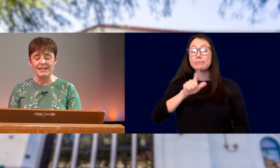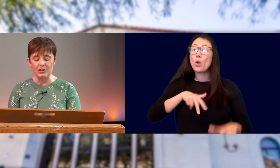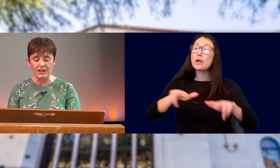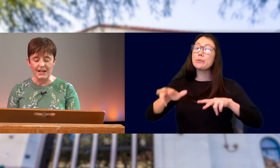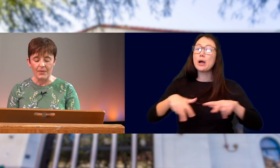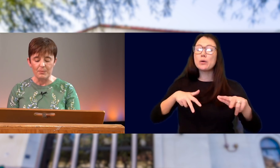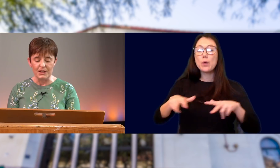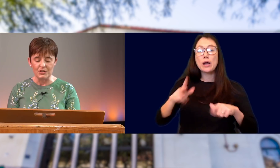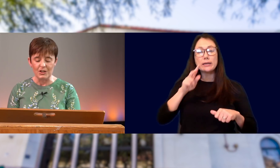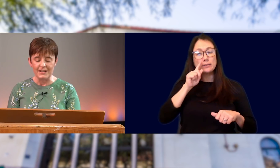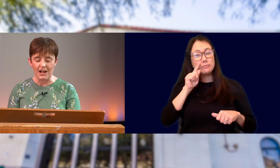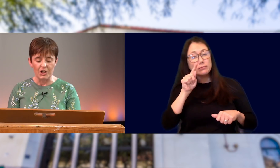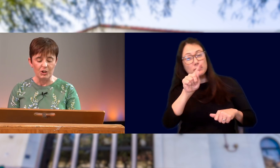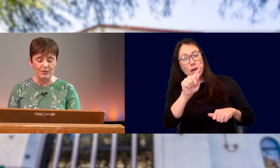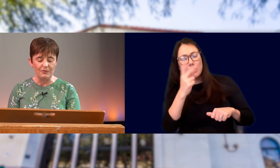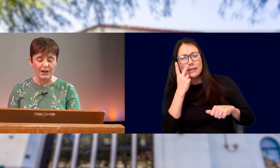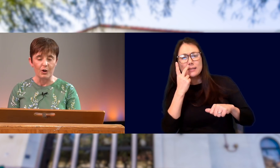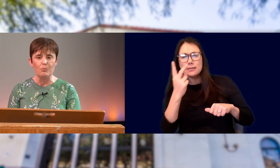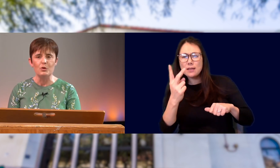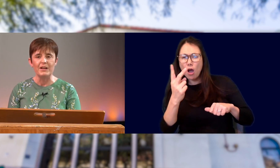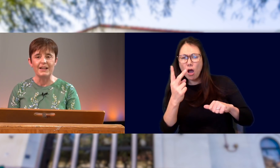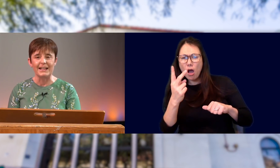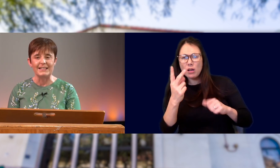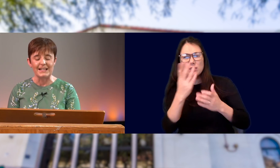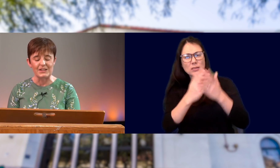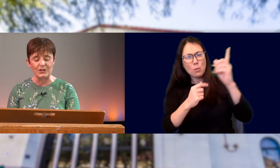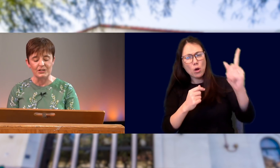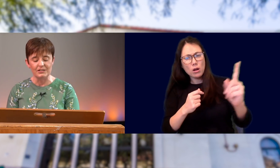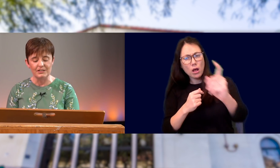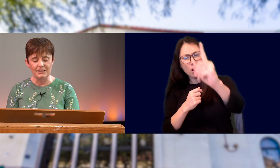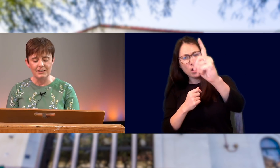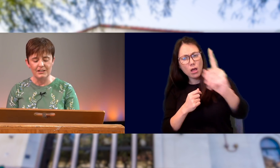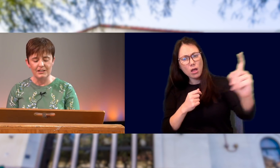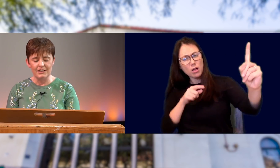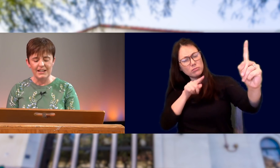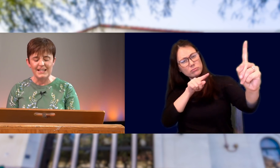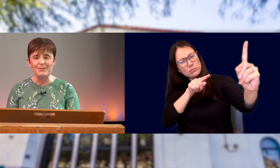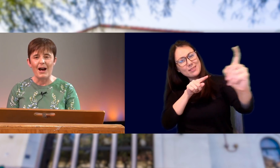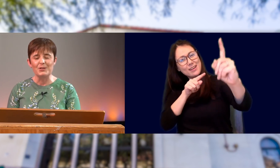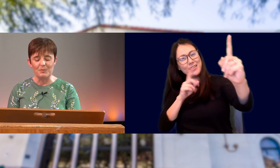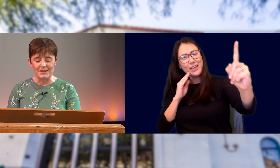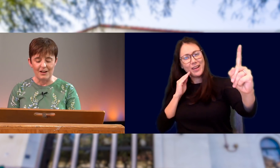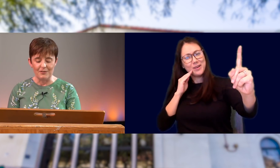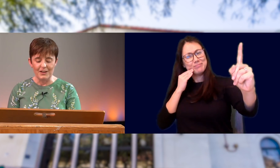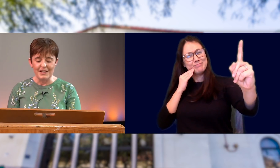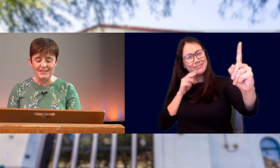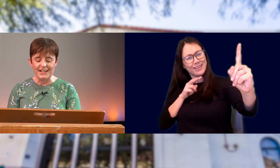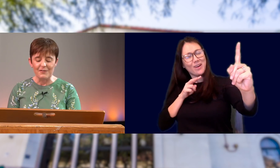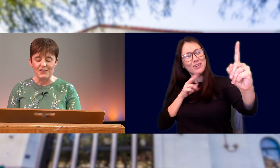AS HE LOOKED DOWN THE BEACH, HE SAW A HUMAN FIGURE MOVING LIKE A DANCER. HE SMILED TO HIMSELF TO THINK OF